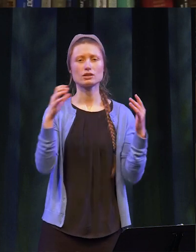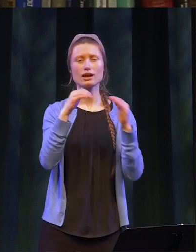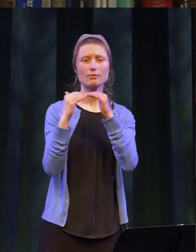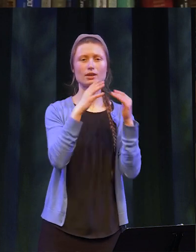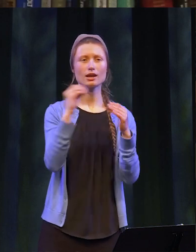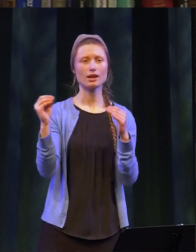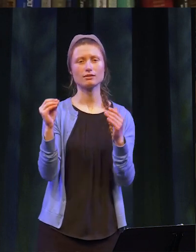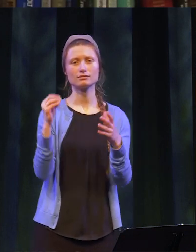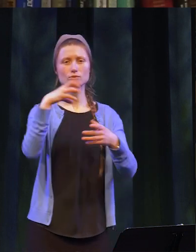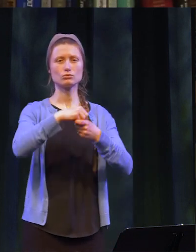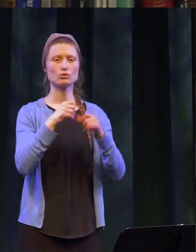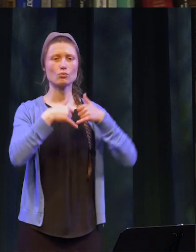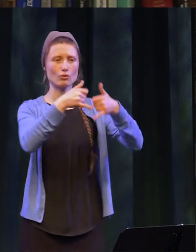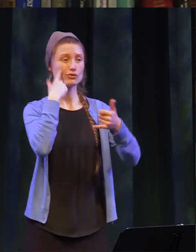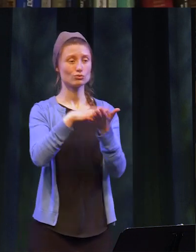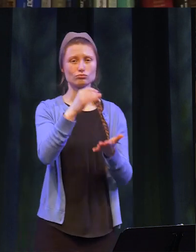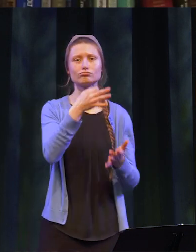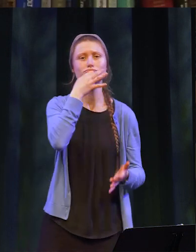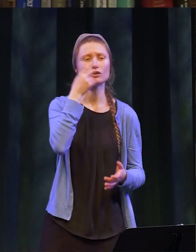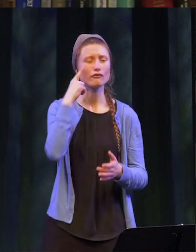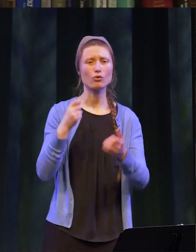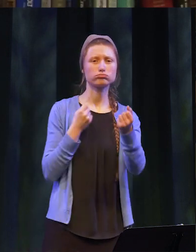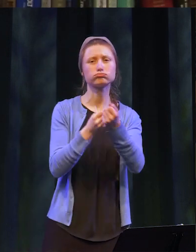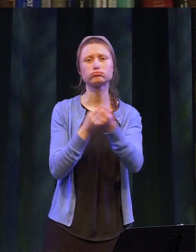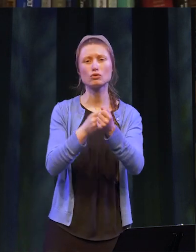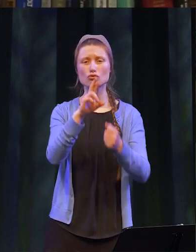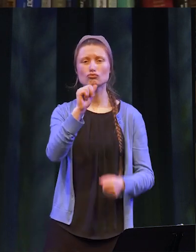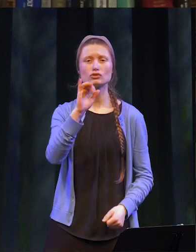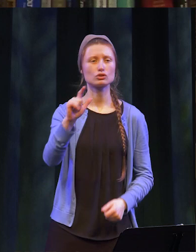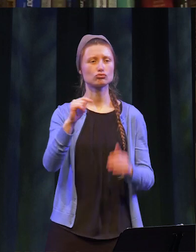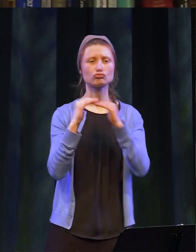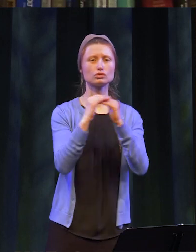chancellors award for student excellence for being a champion of racial justice and equity